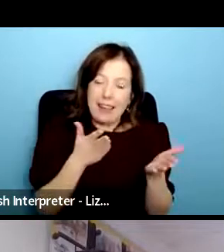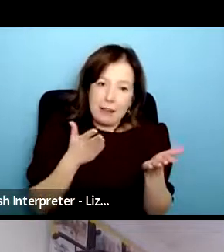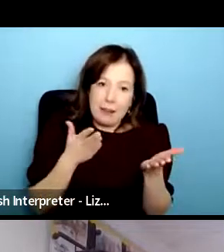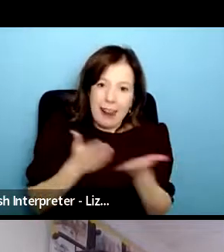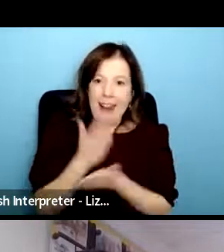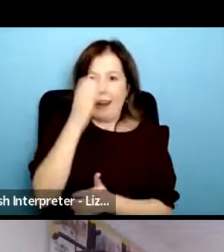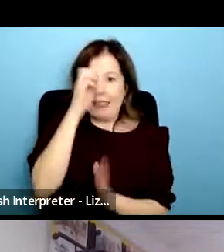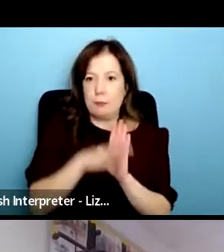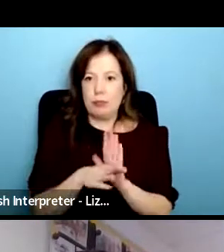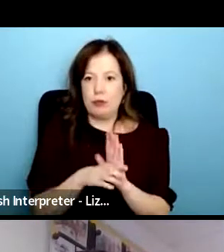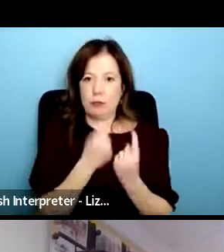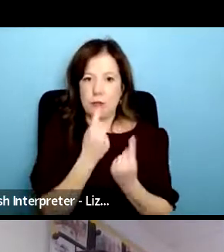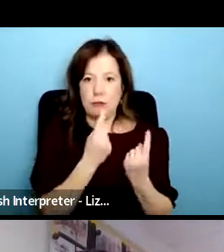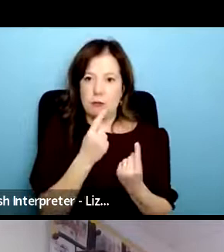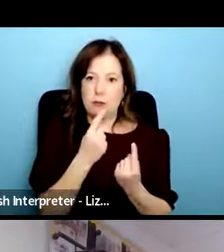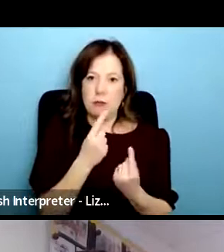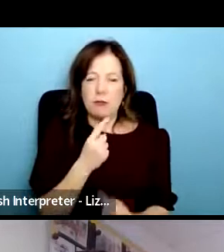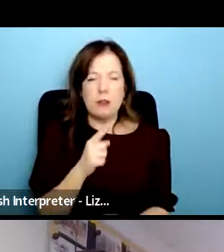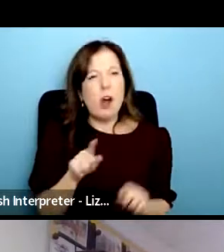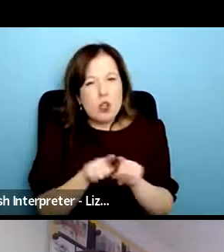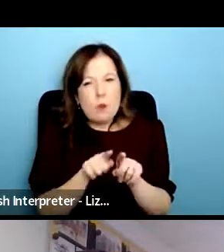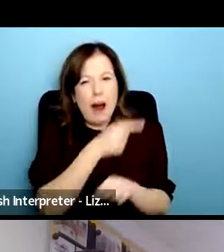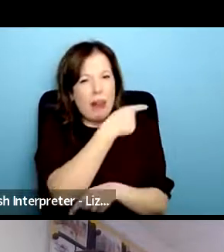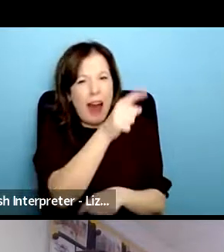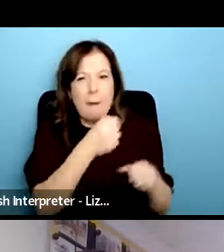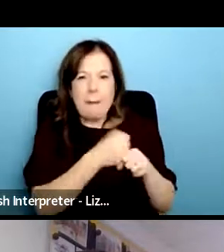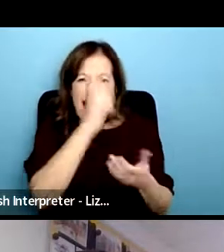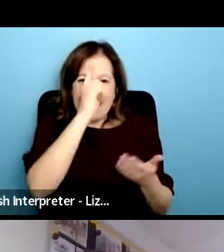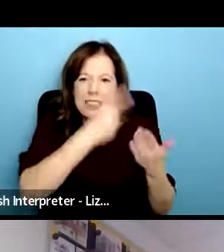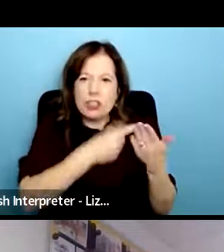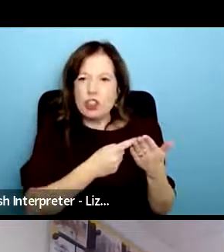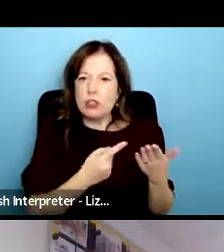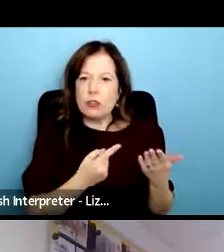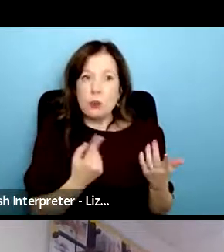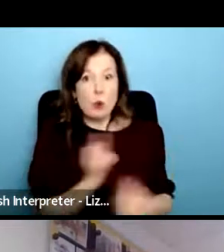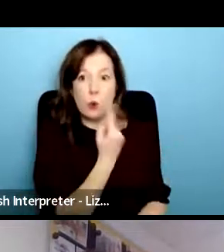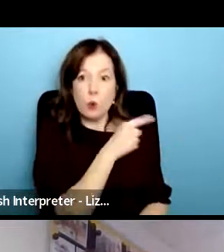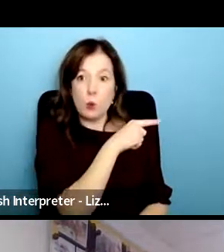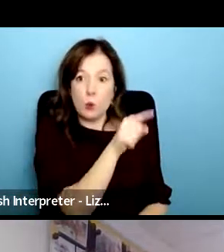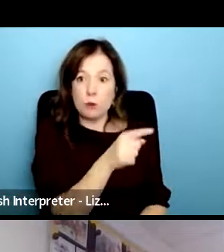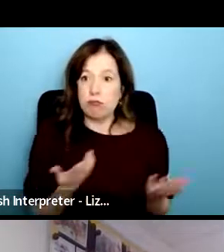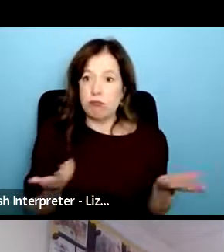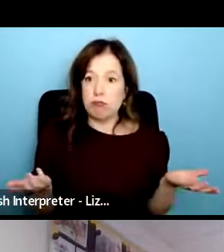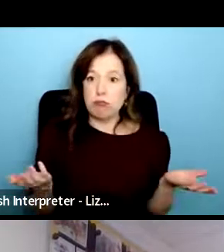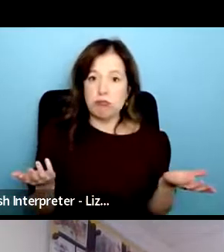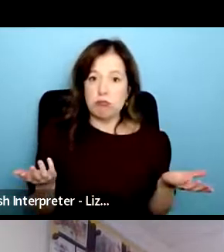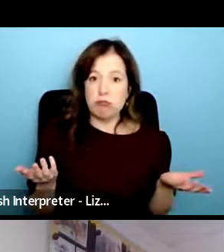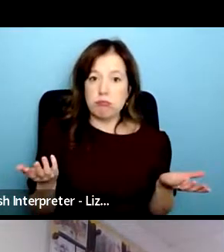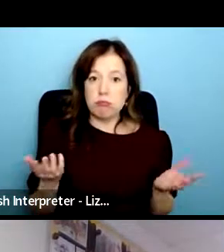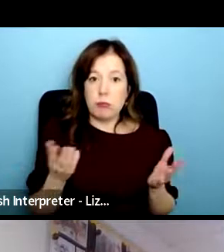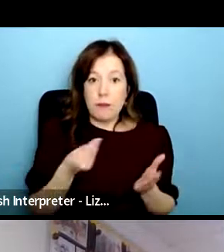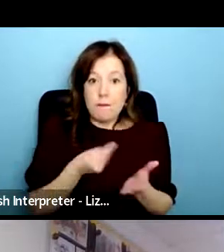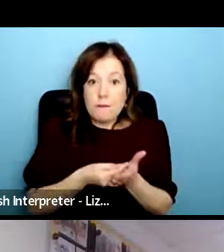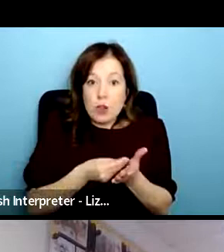would be nice to know who's making those decisions often with very small uh funding bodies send off